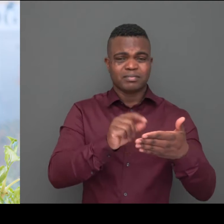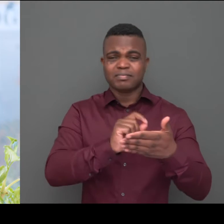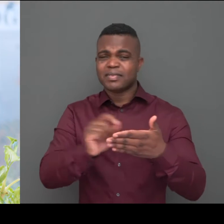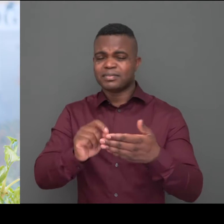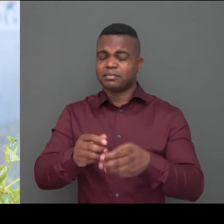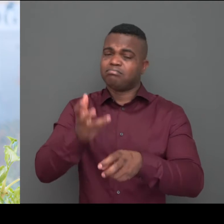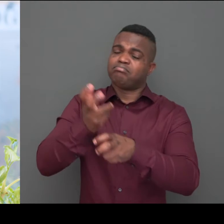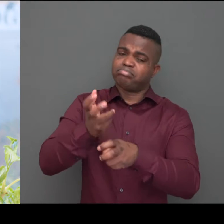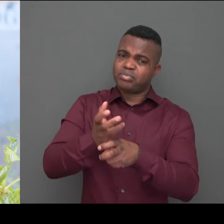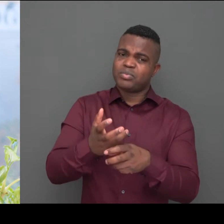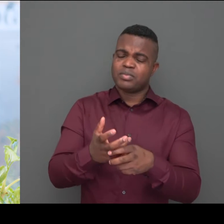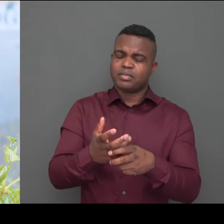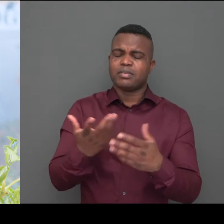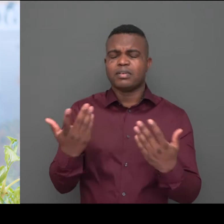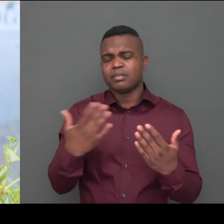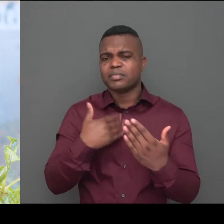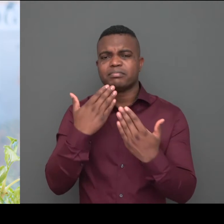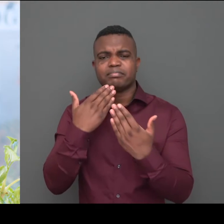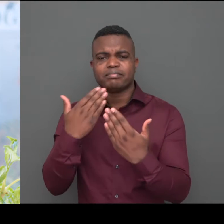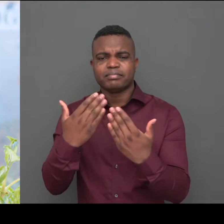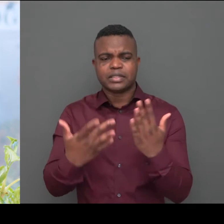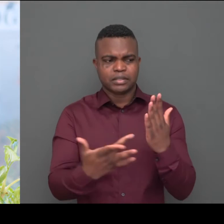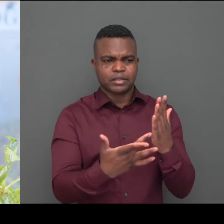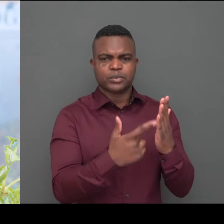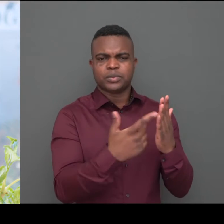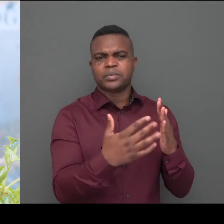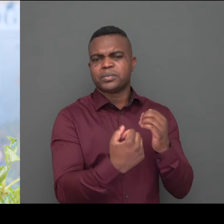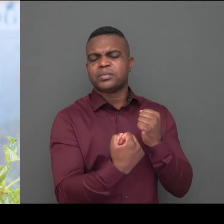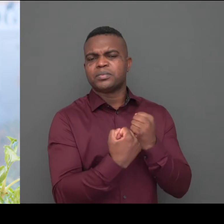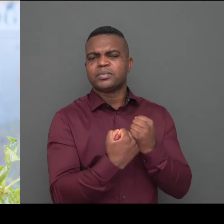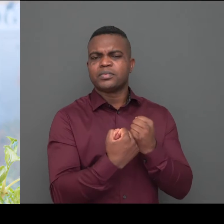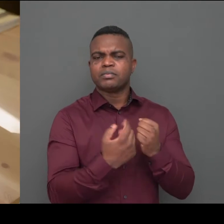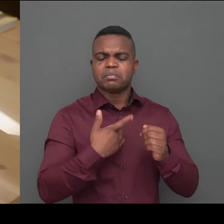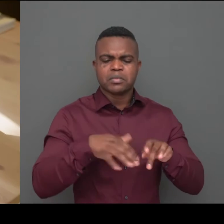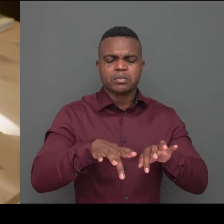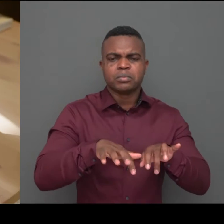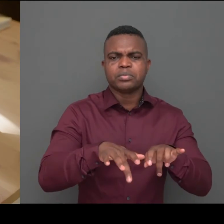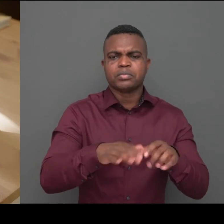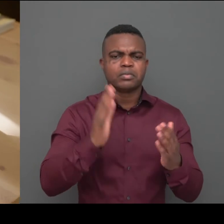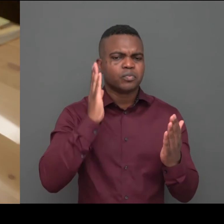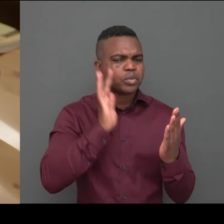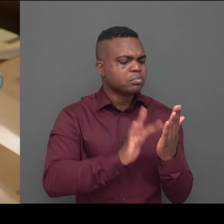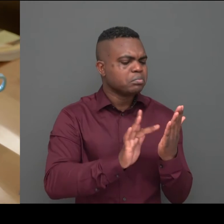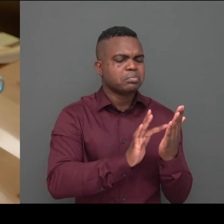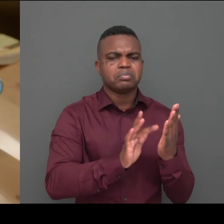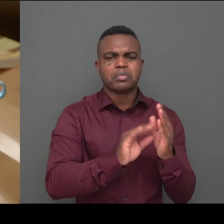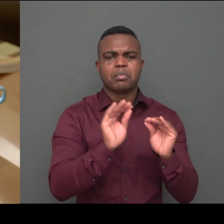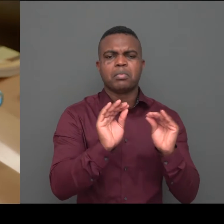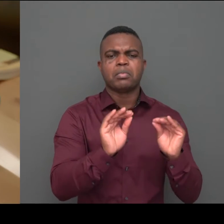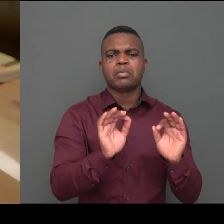I'm very grateful for all the assistive technology that I can have both on my computer and my phone and I use them every day.